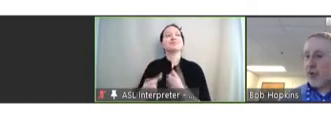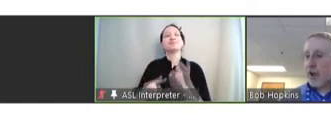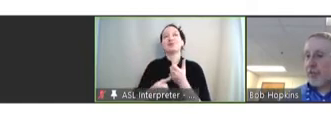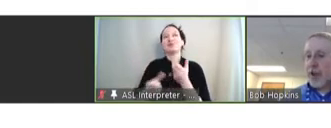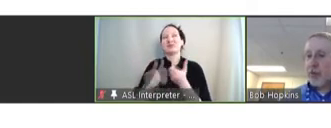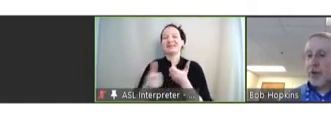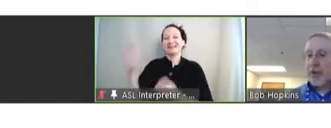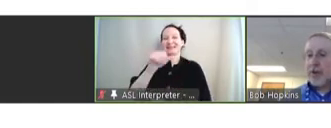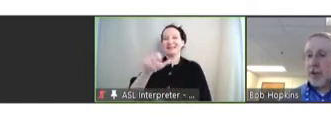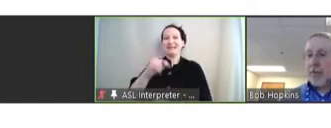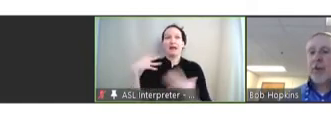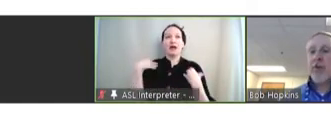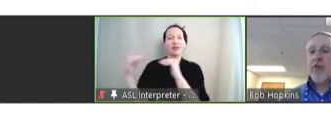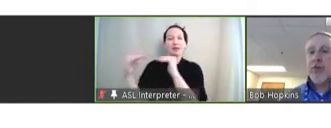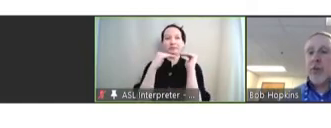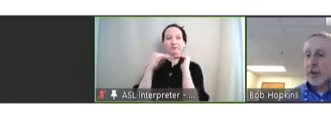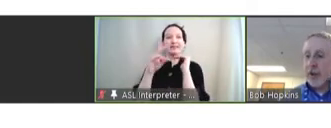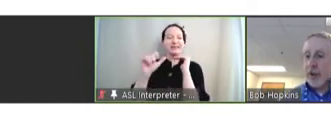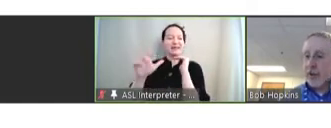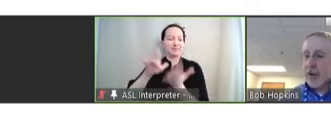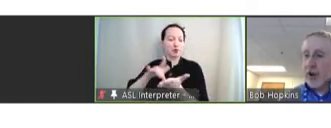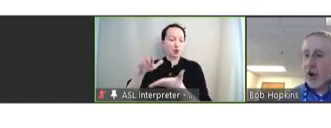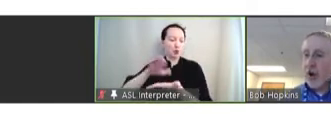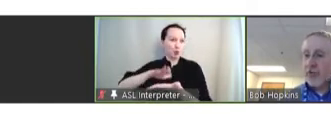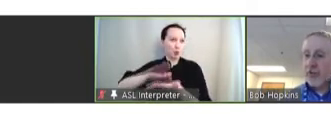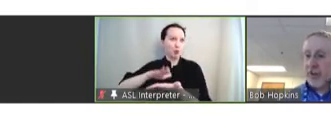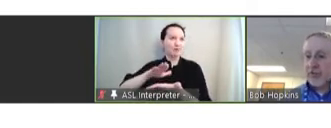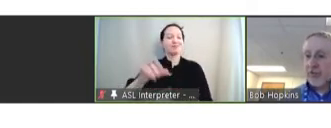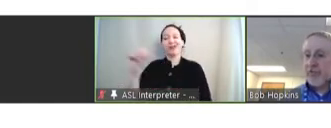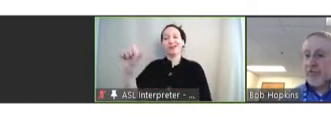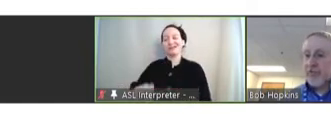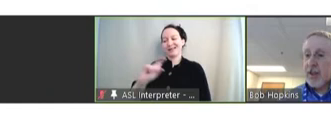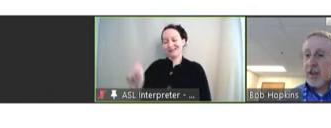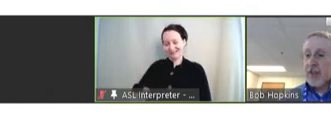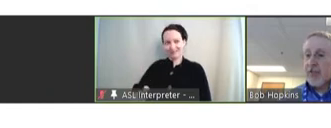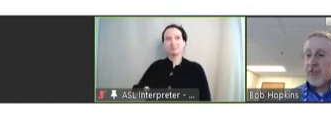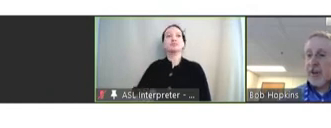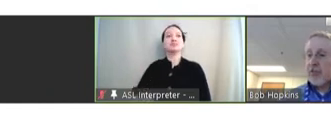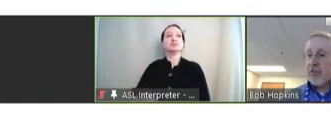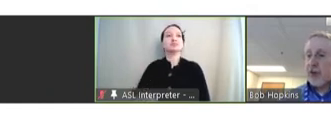health equity at Dell Medical School in Austin, Texas. She's an internist,